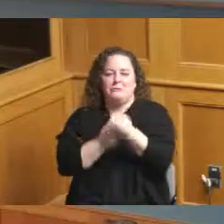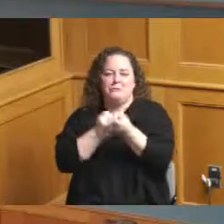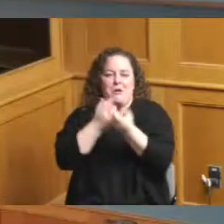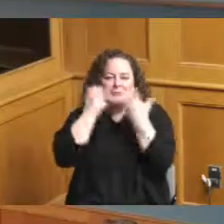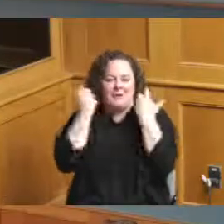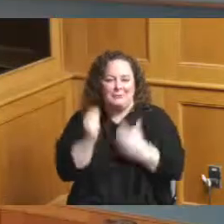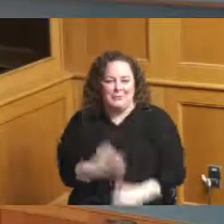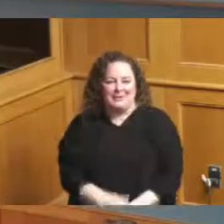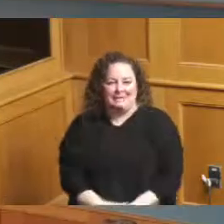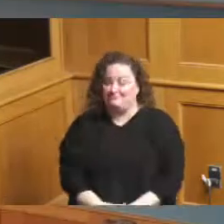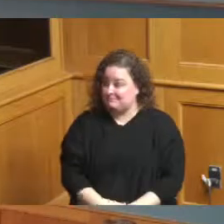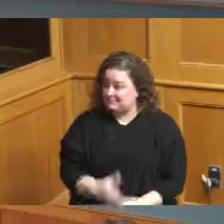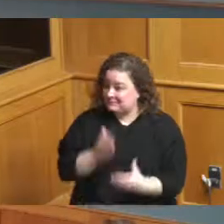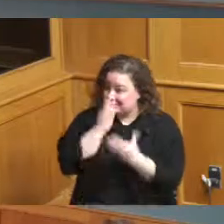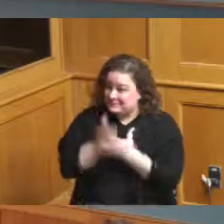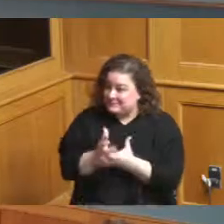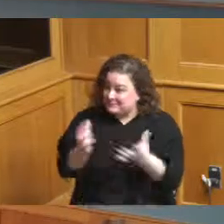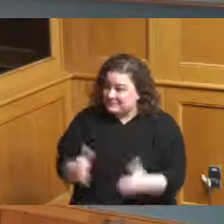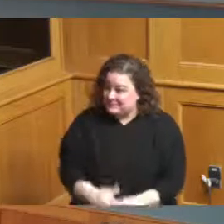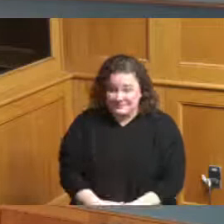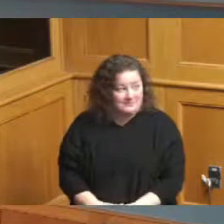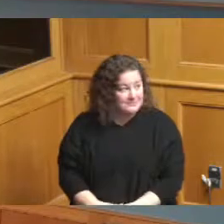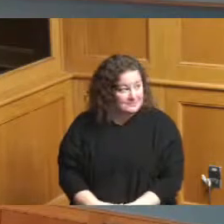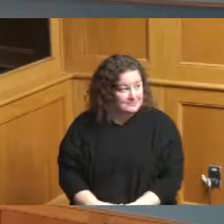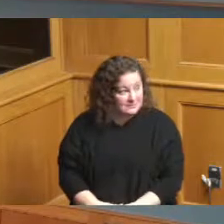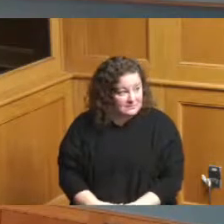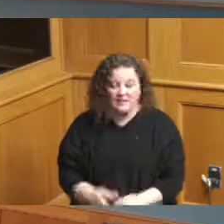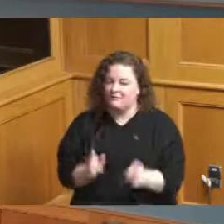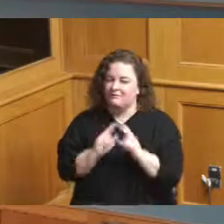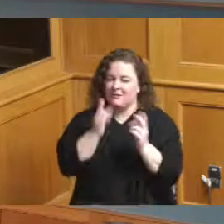did you want to make any comments okay very good thank you for bringing that up